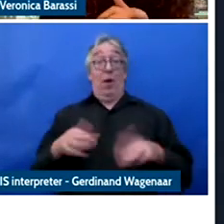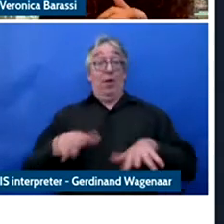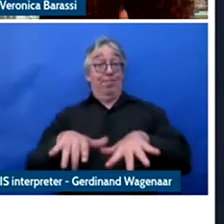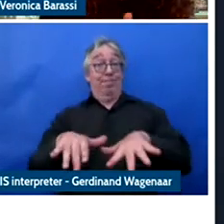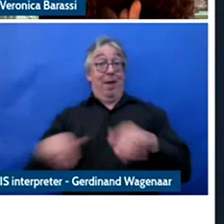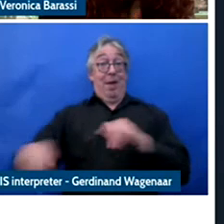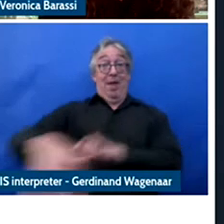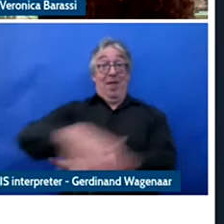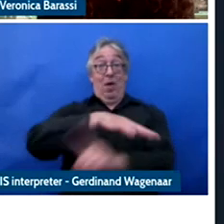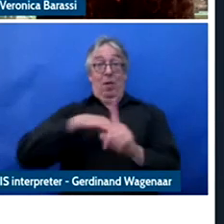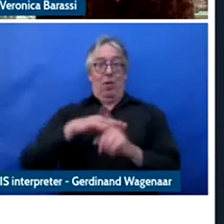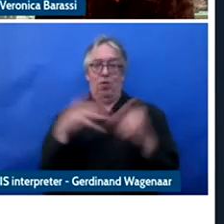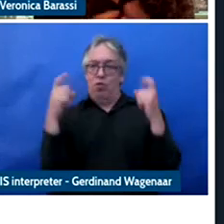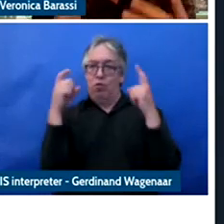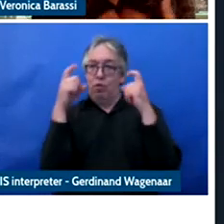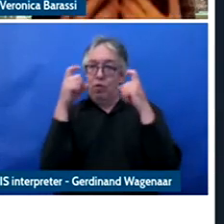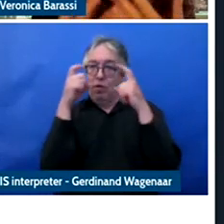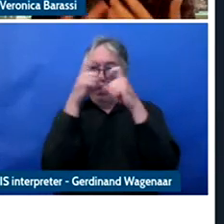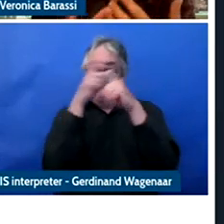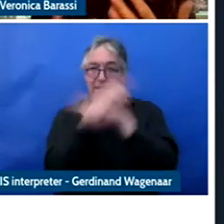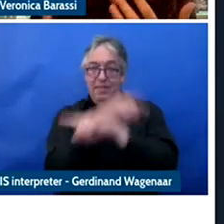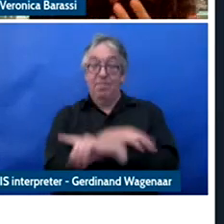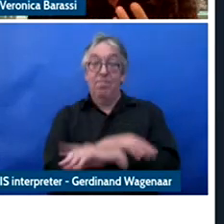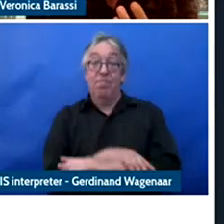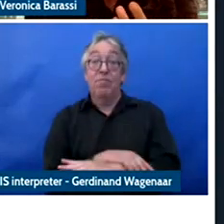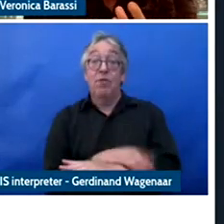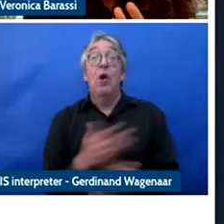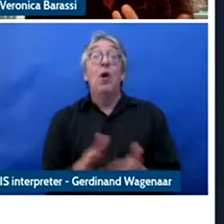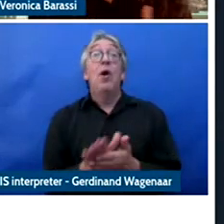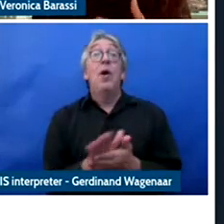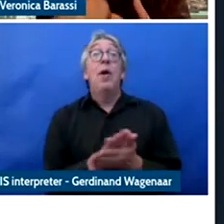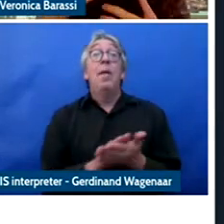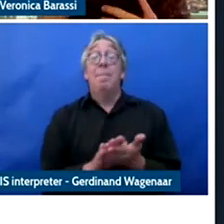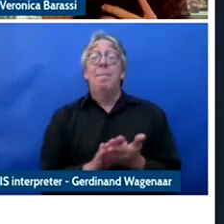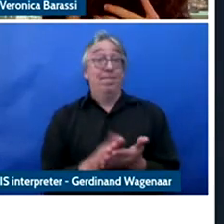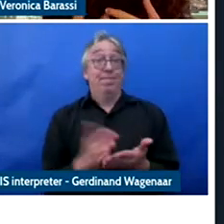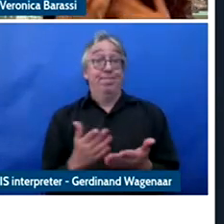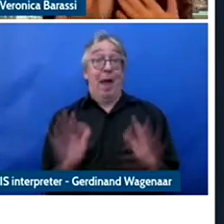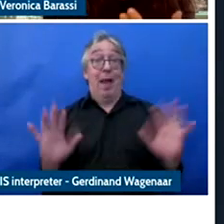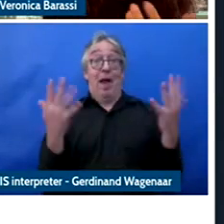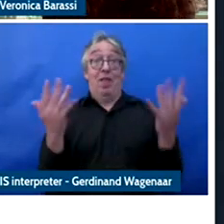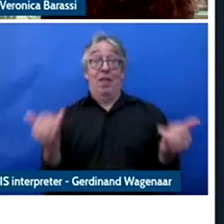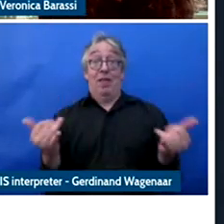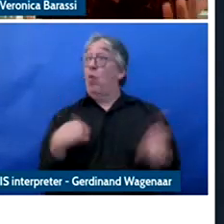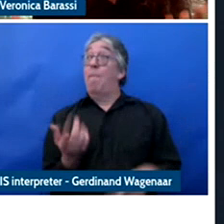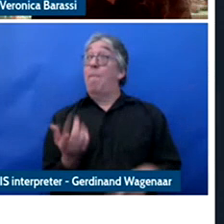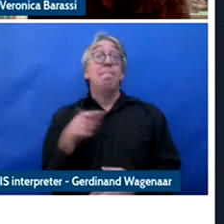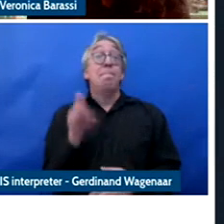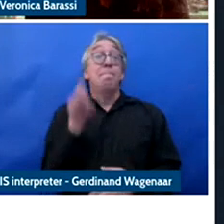2009 and often the time is leading to the digital participation where families